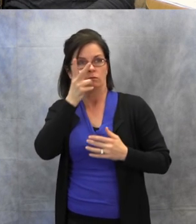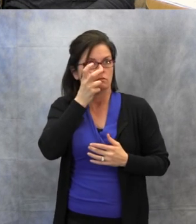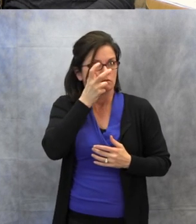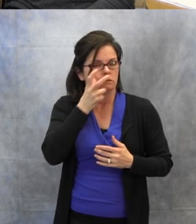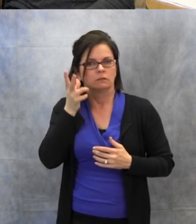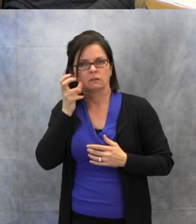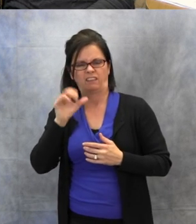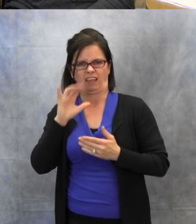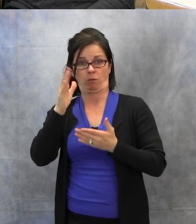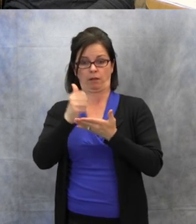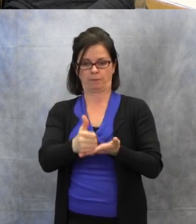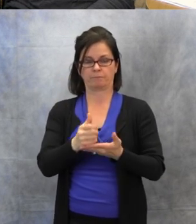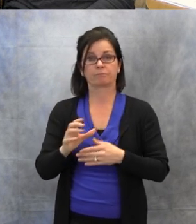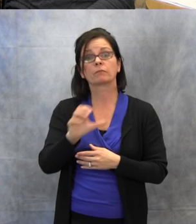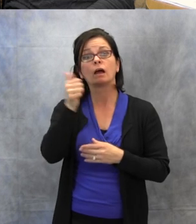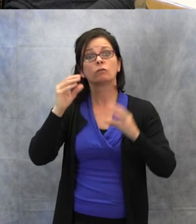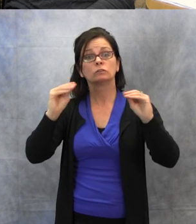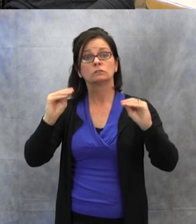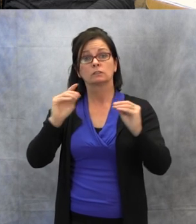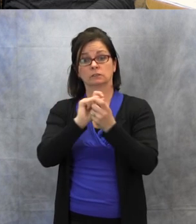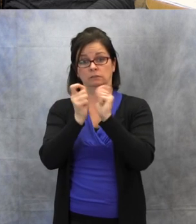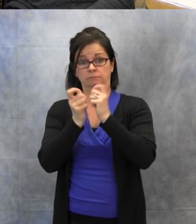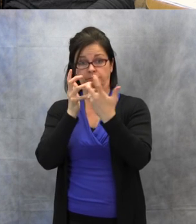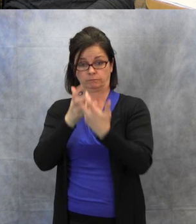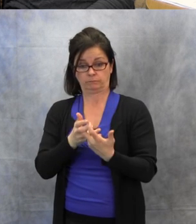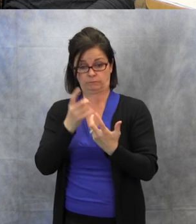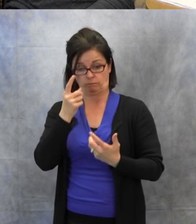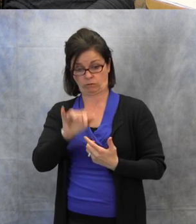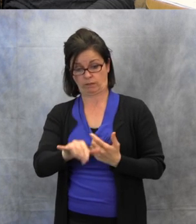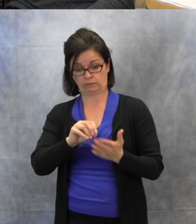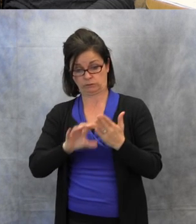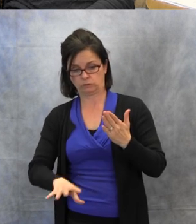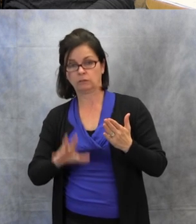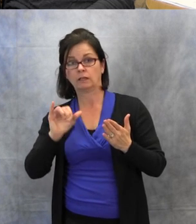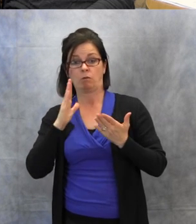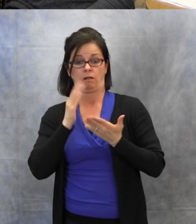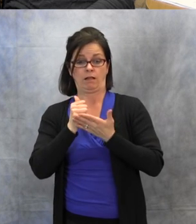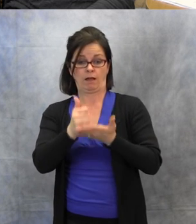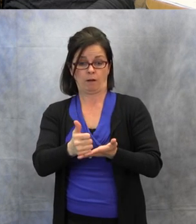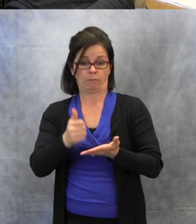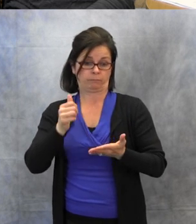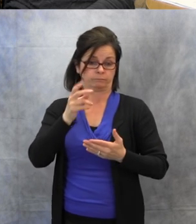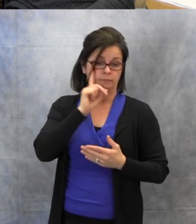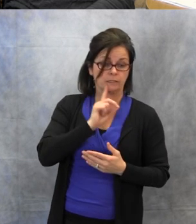Some other instructional accommodations, that are helpful to Deaf and hard of hearing students